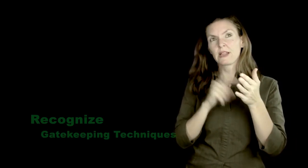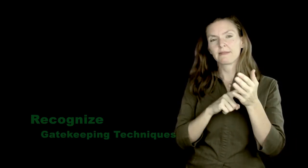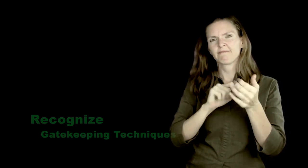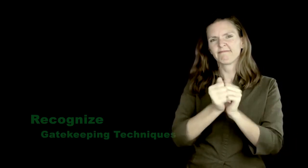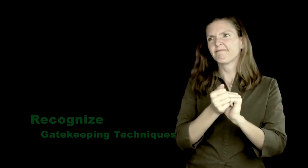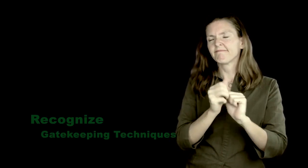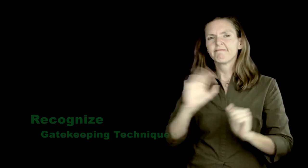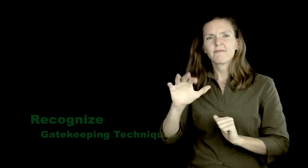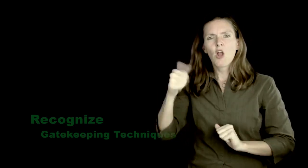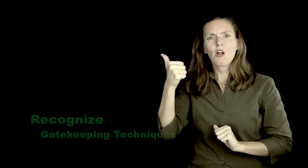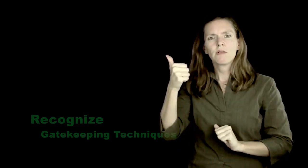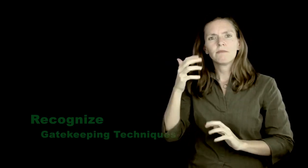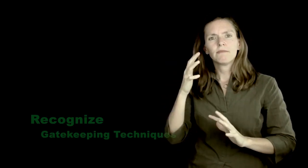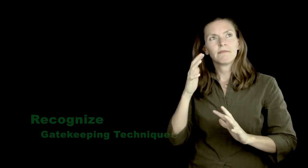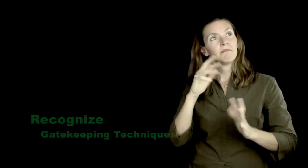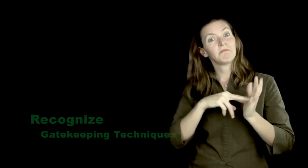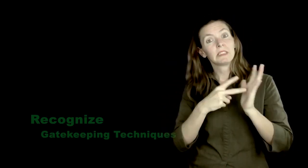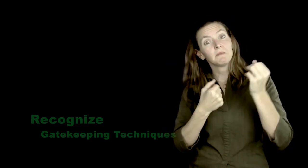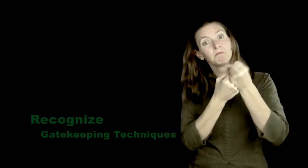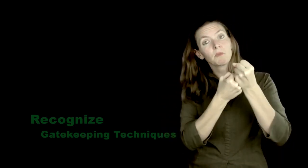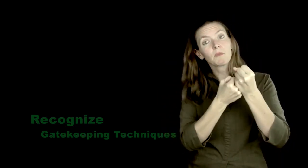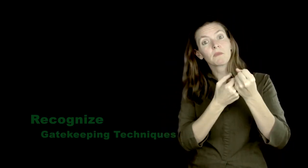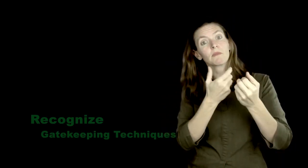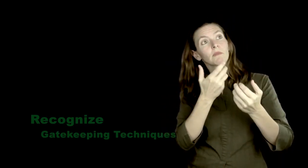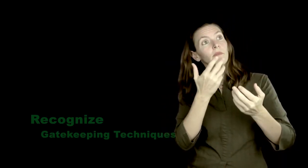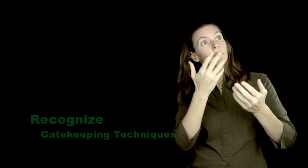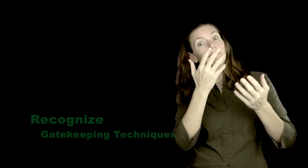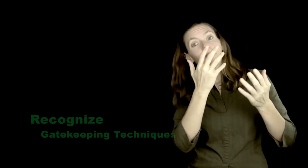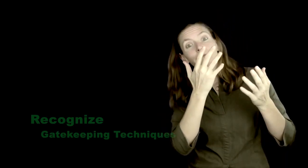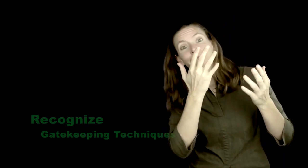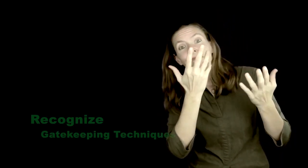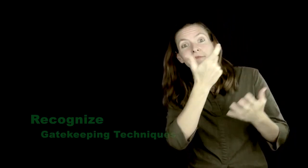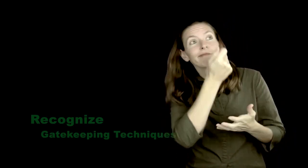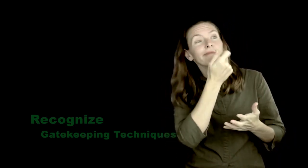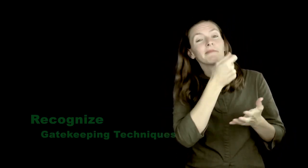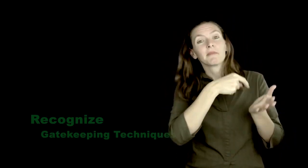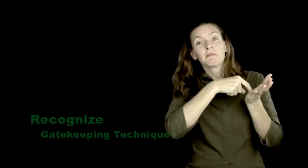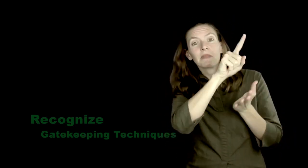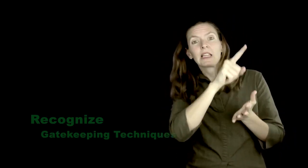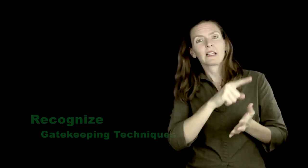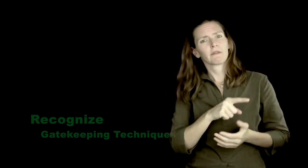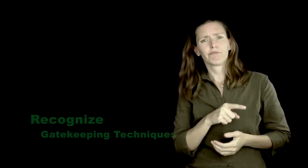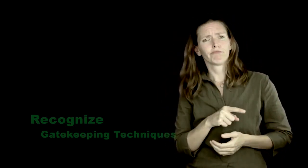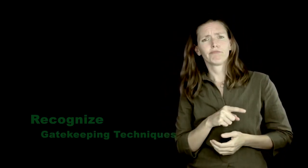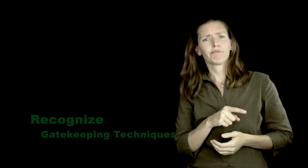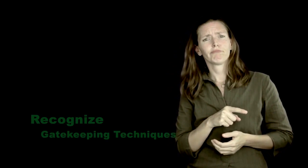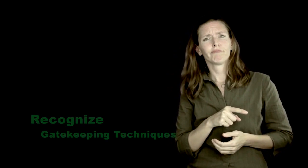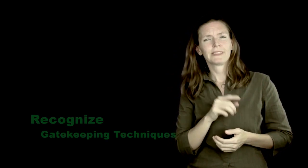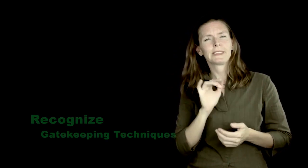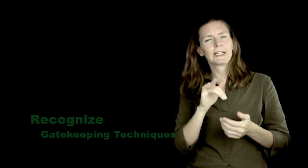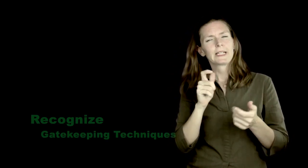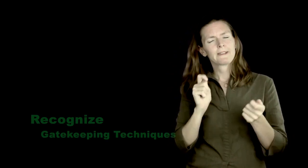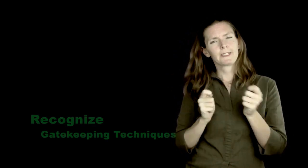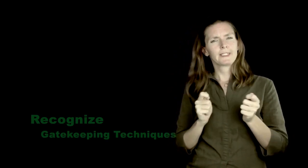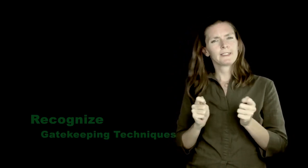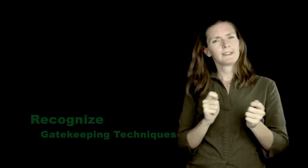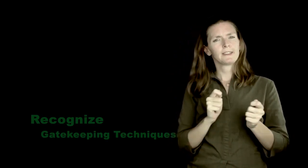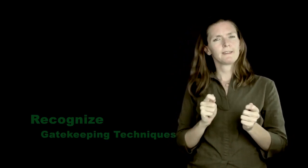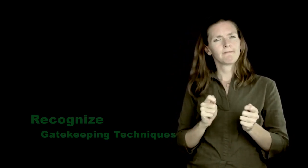Recognize those types of gatekeeping techniques and resist by moving to another one, and by not supporting the gatekeepers through a subscription or purchase.